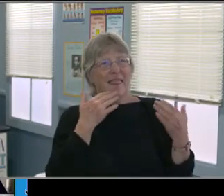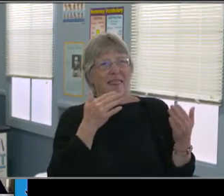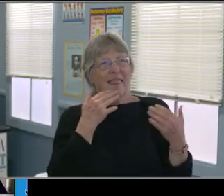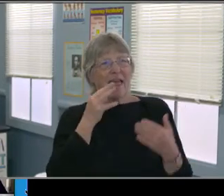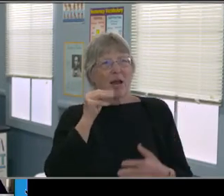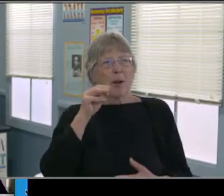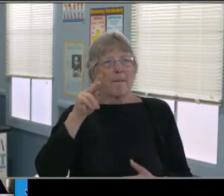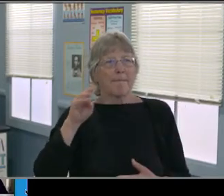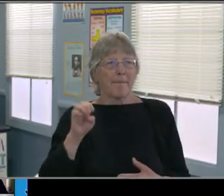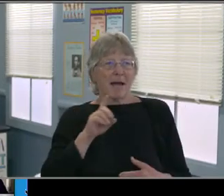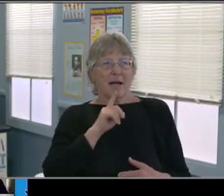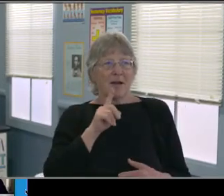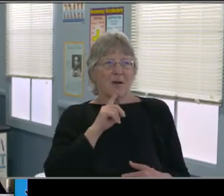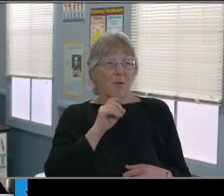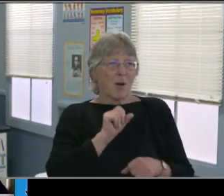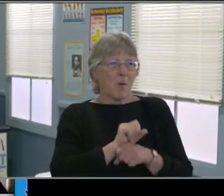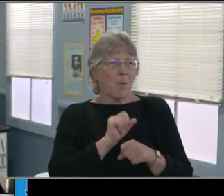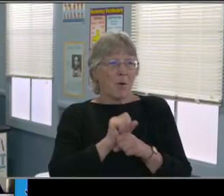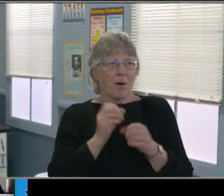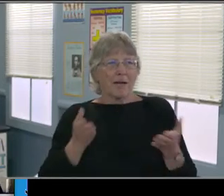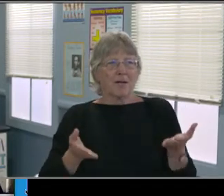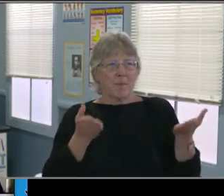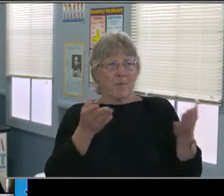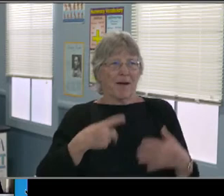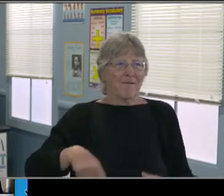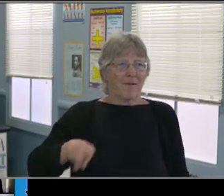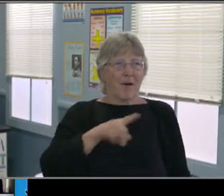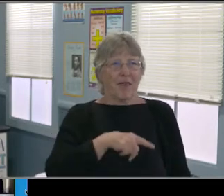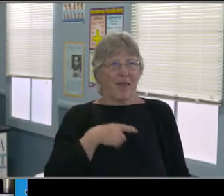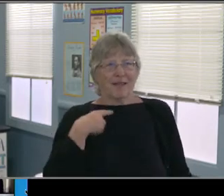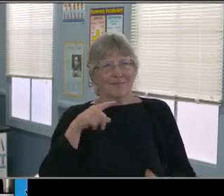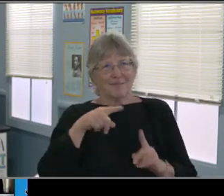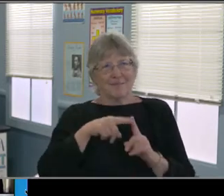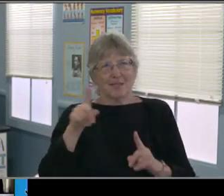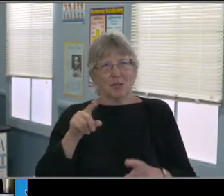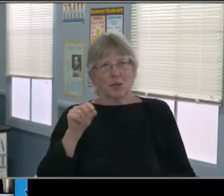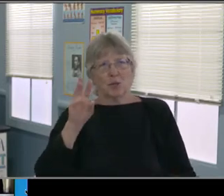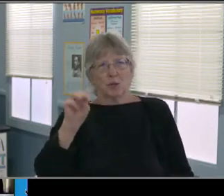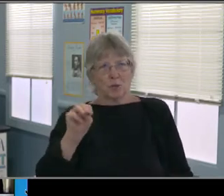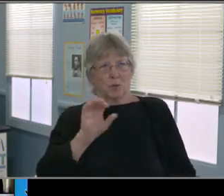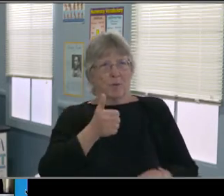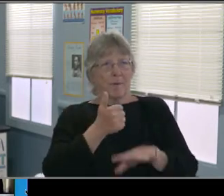I just wanna admit that I'm really happy I was part of this group, not just presenting to parents